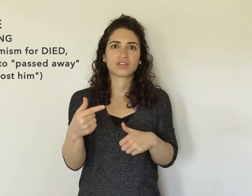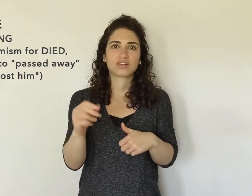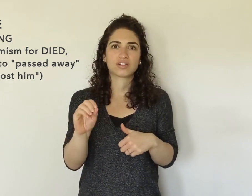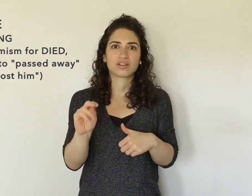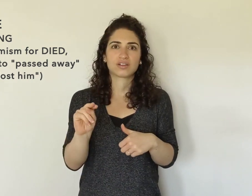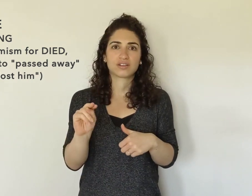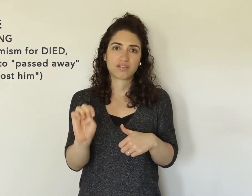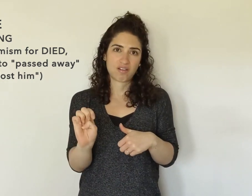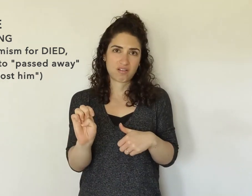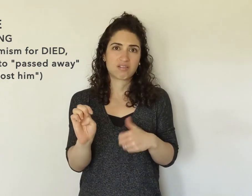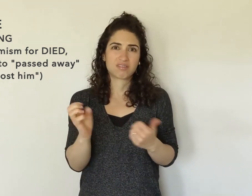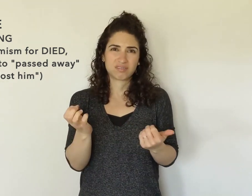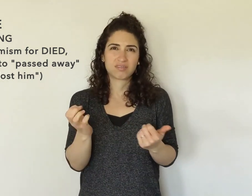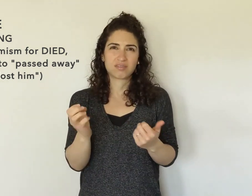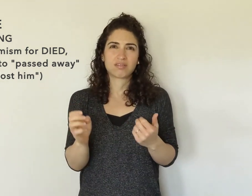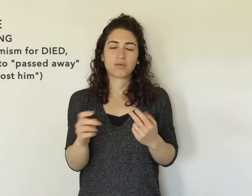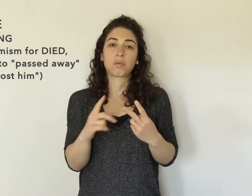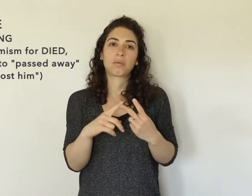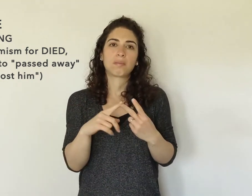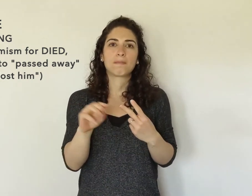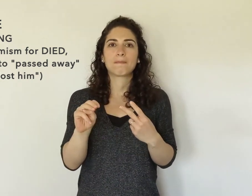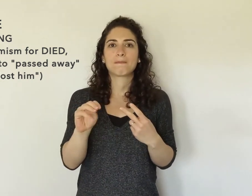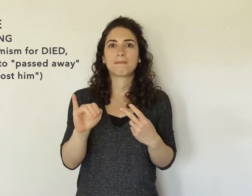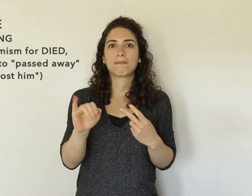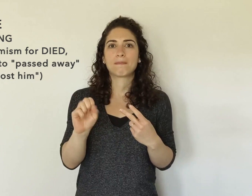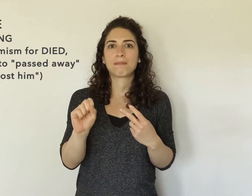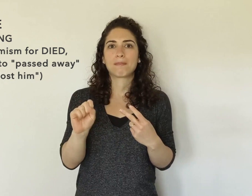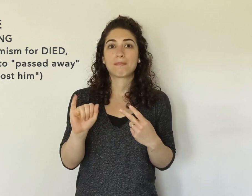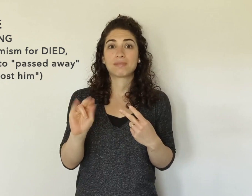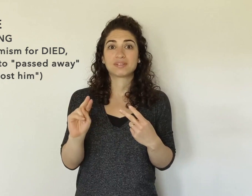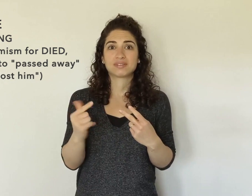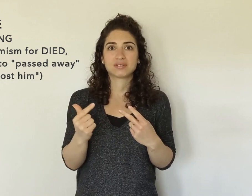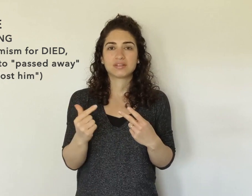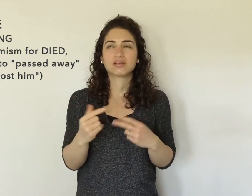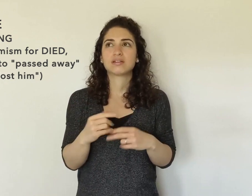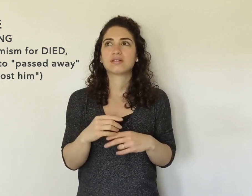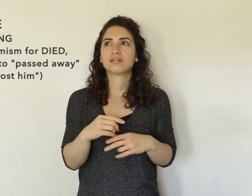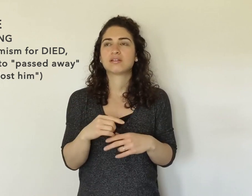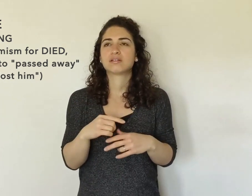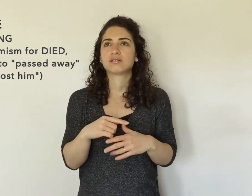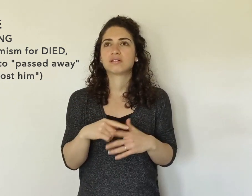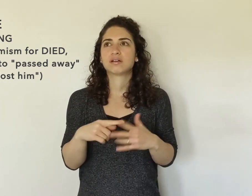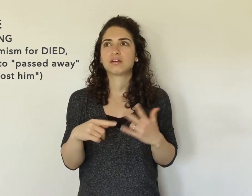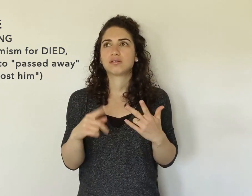It does translate as "gone" or "missing."